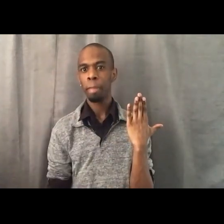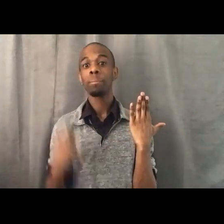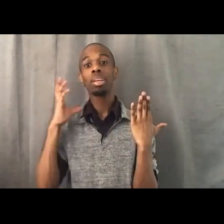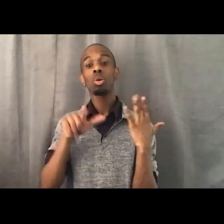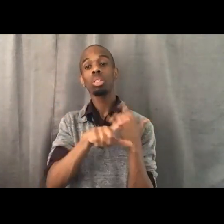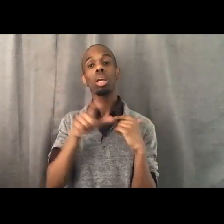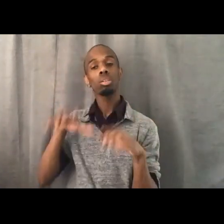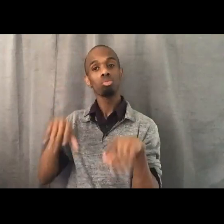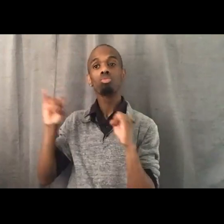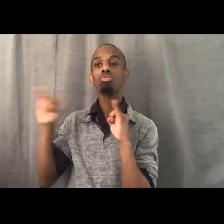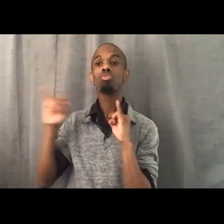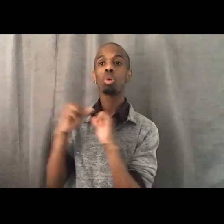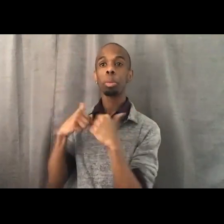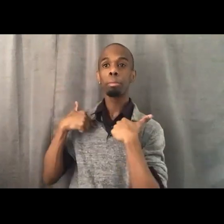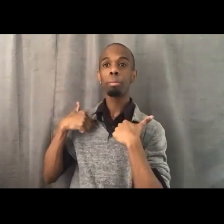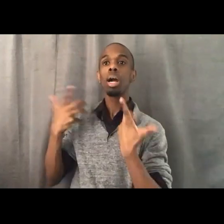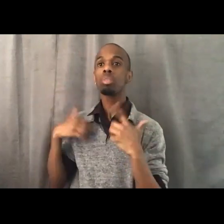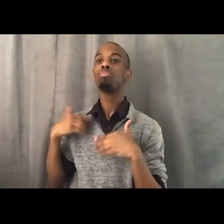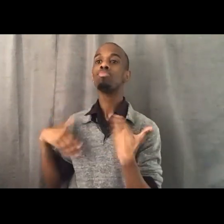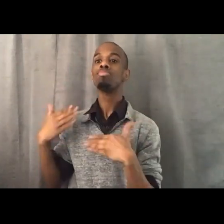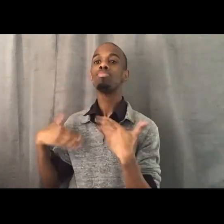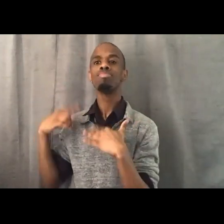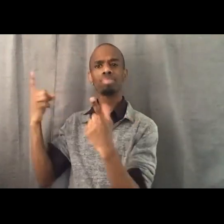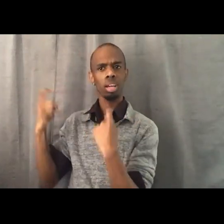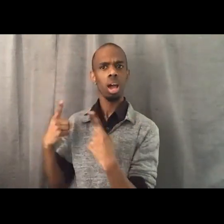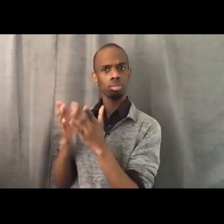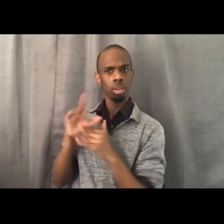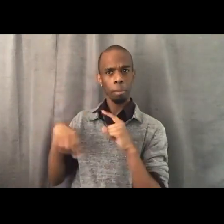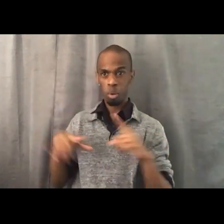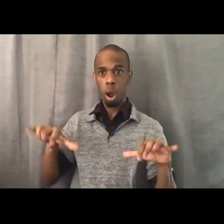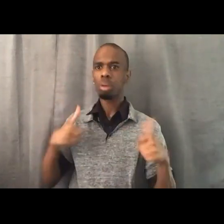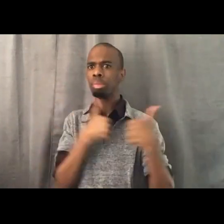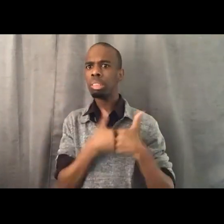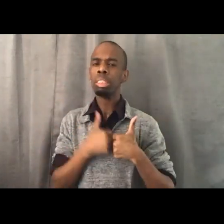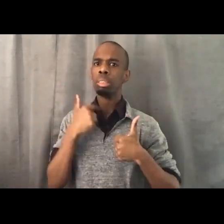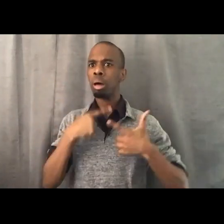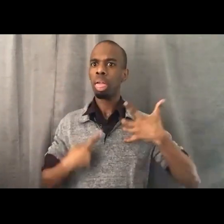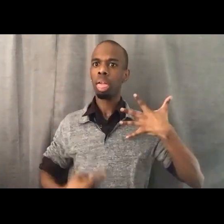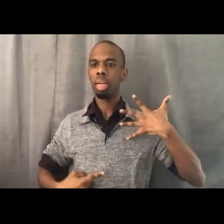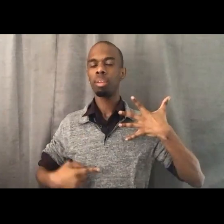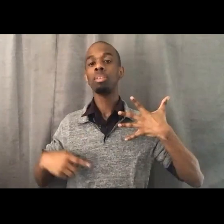and they asked about challenges and thank you, Alli. They asked about challenges.